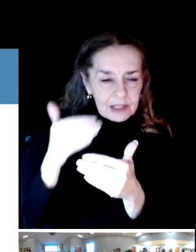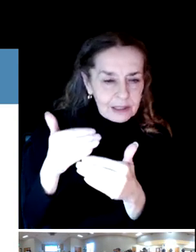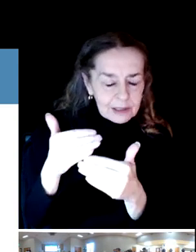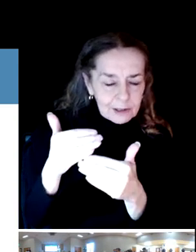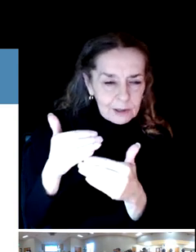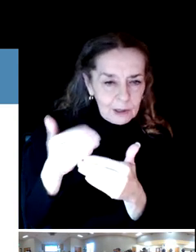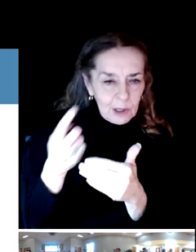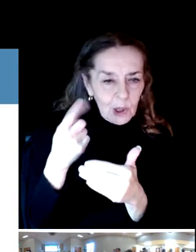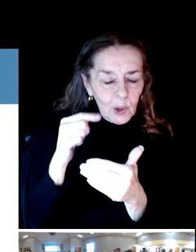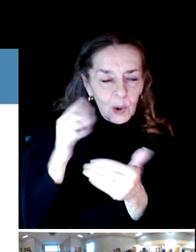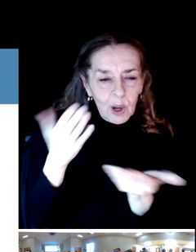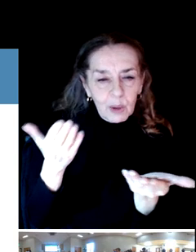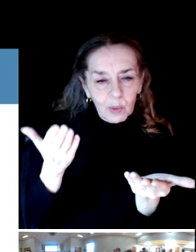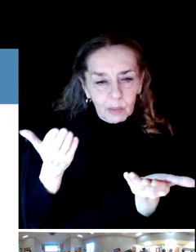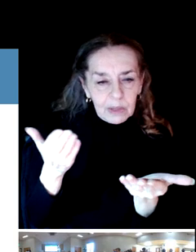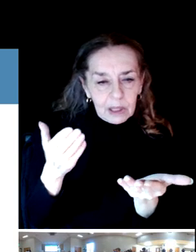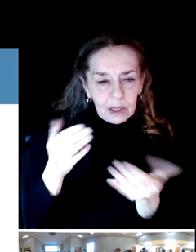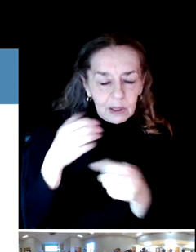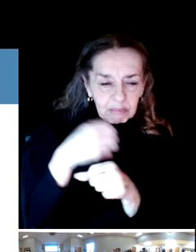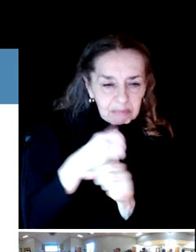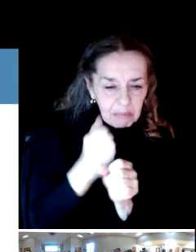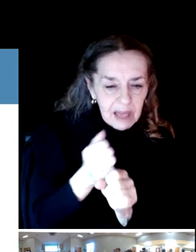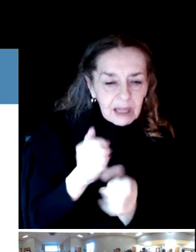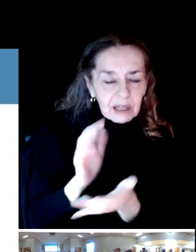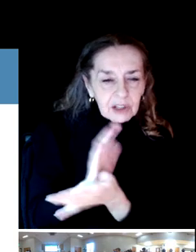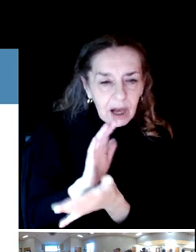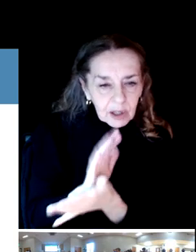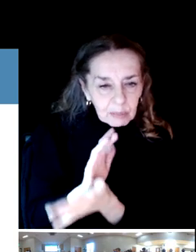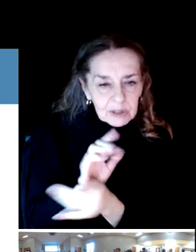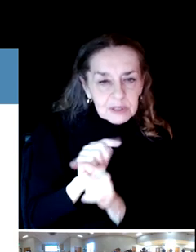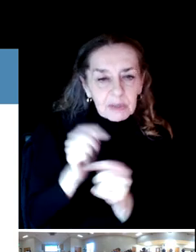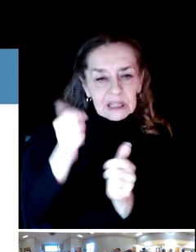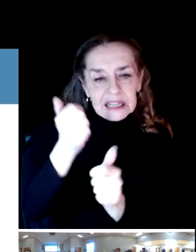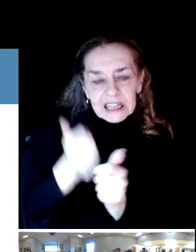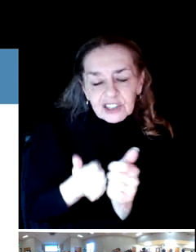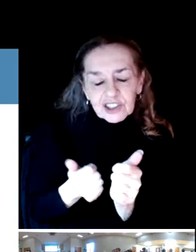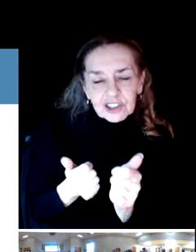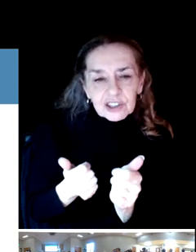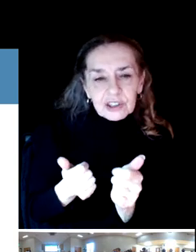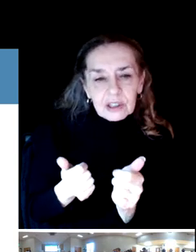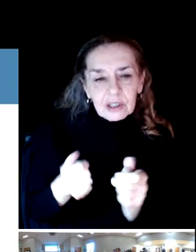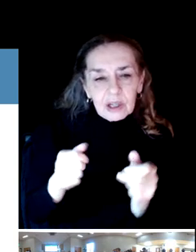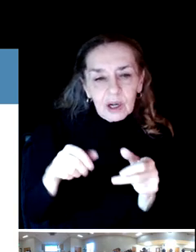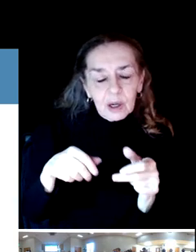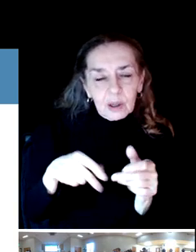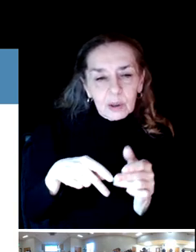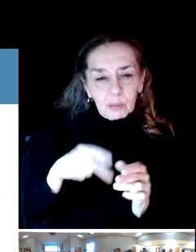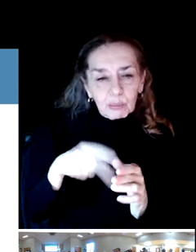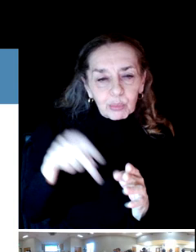But, but each of these things, each of the, the, the progress analysis and the demographics